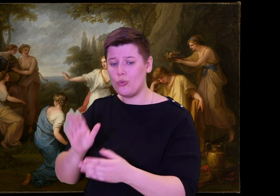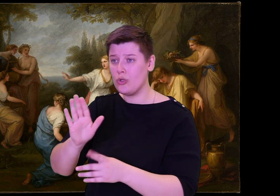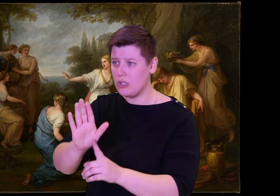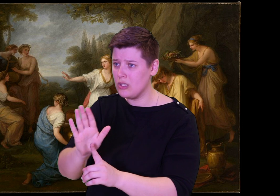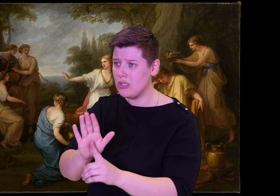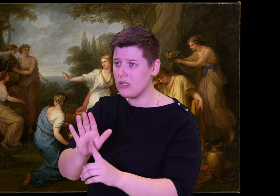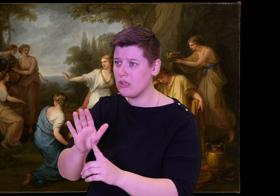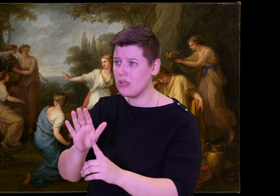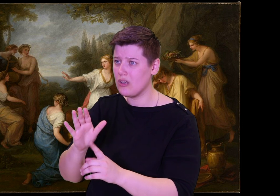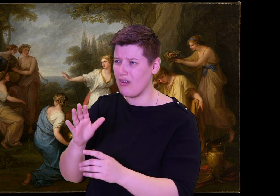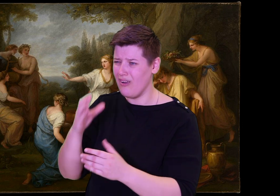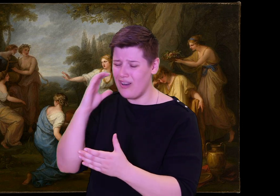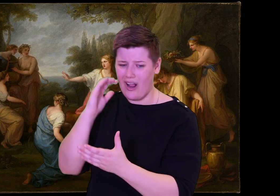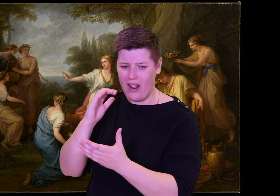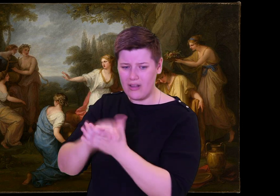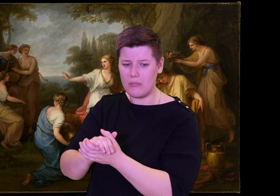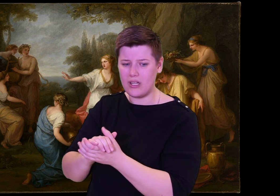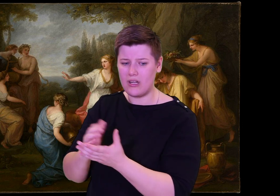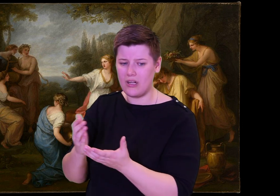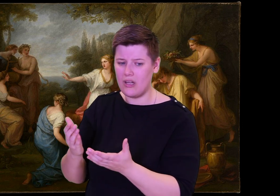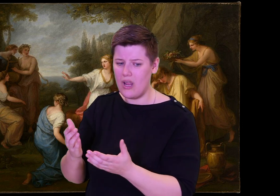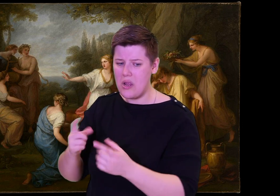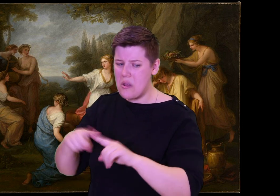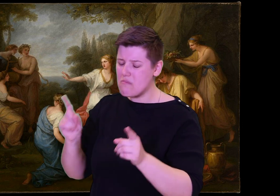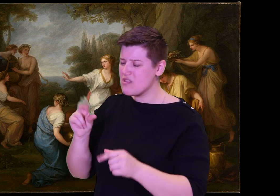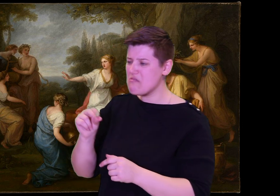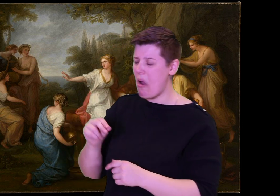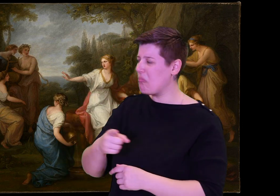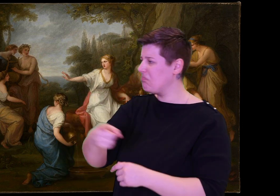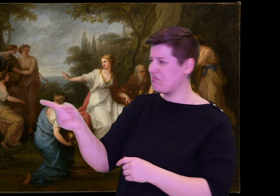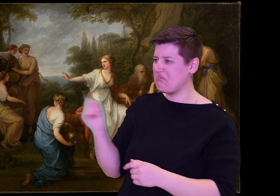news of any other danger to our people.